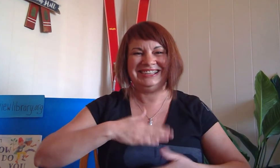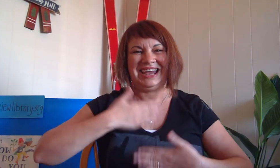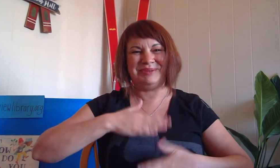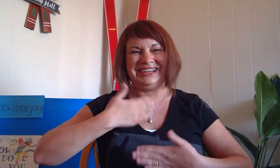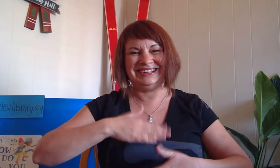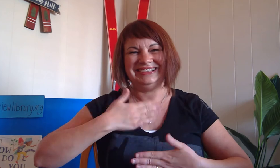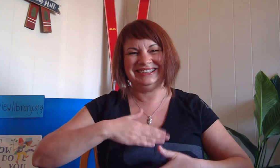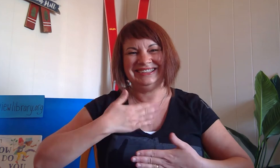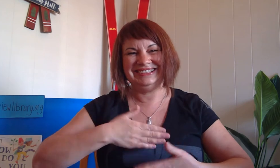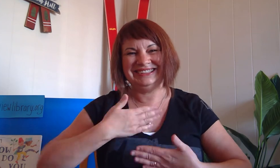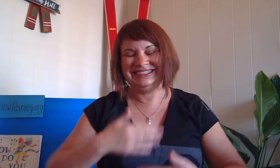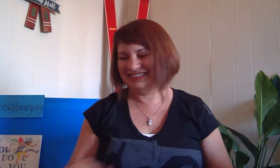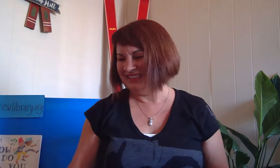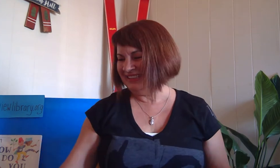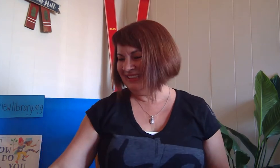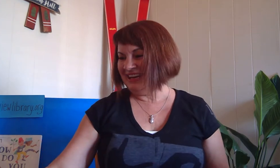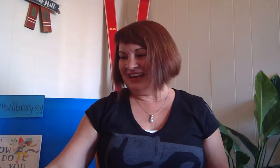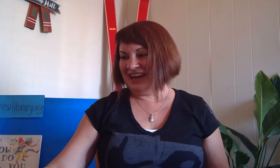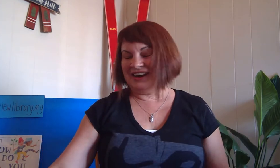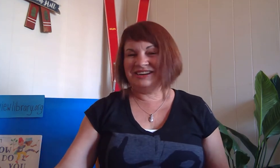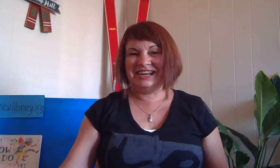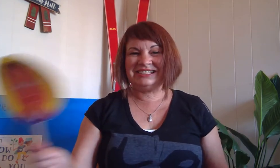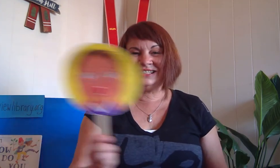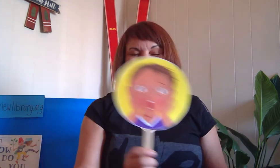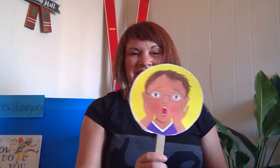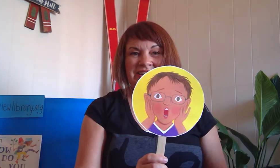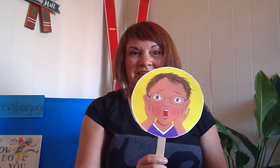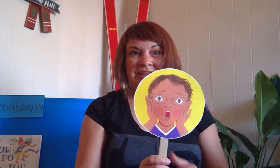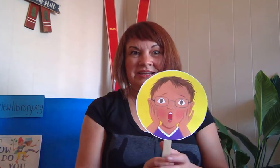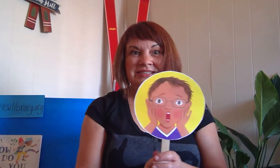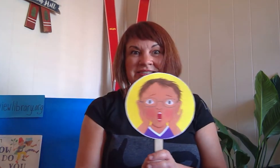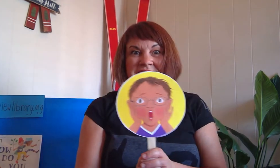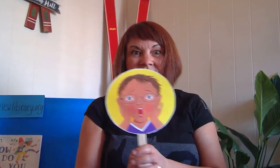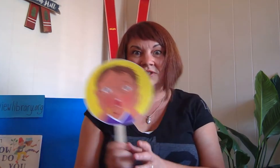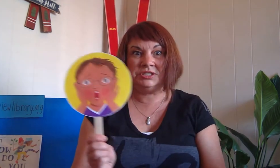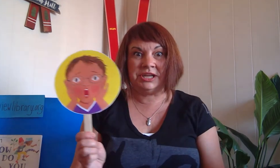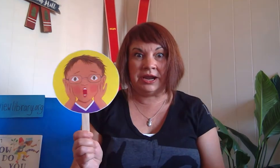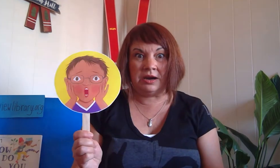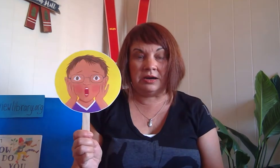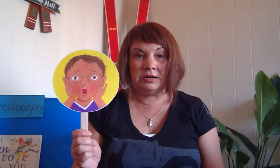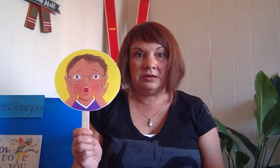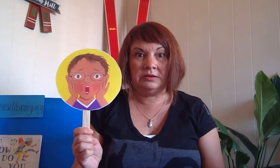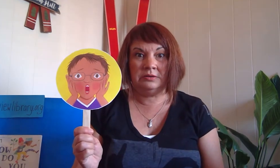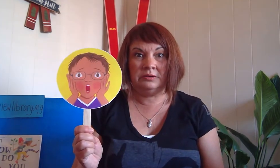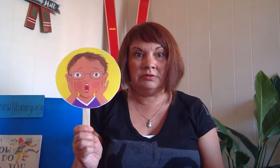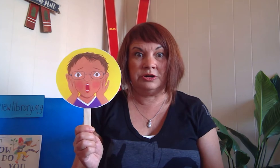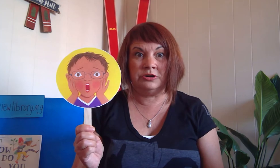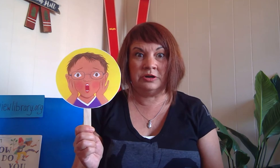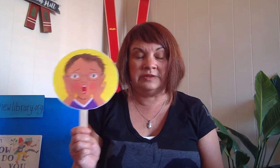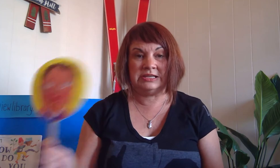happy. Our next sign is the sign for scared or nervous.